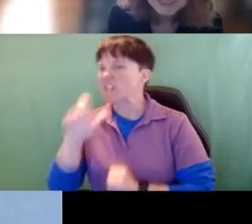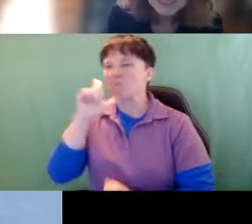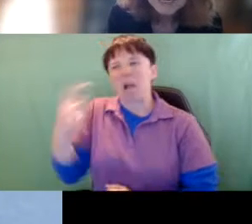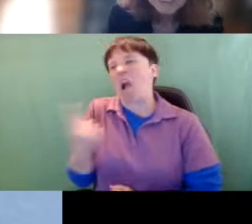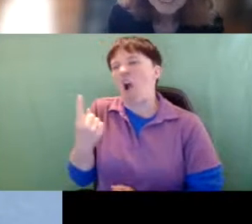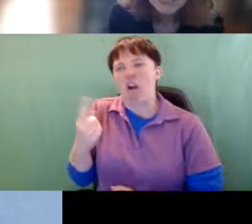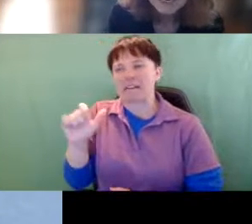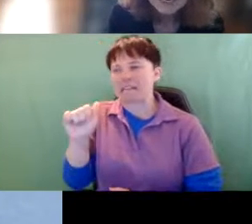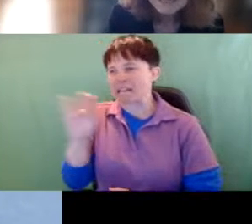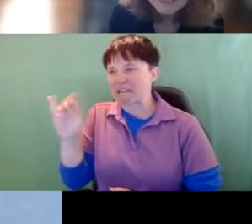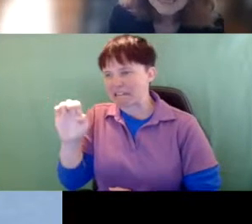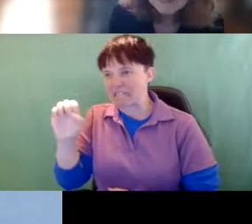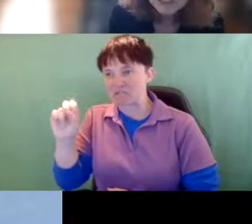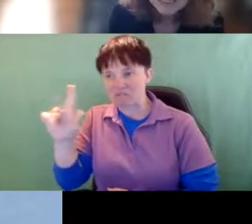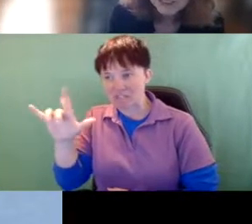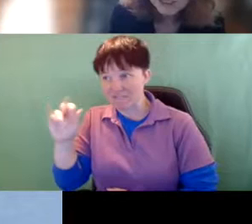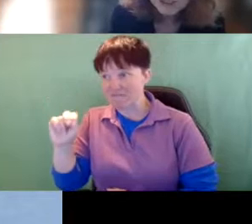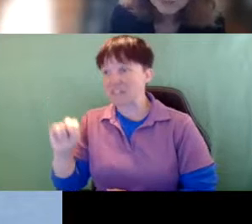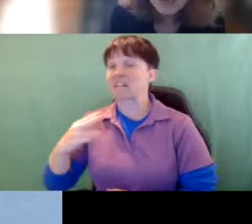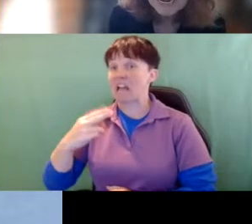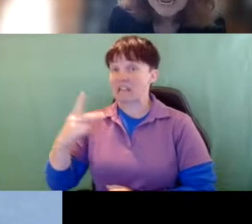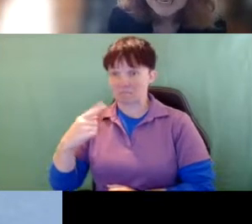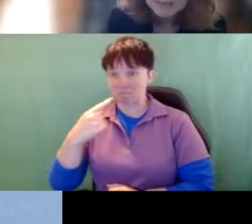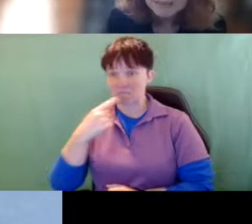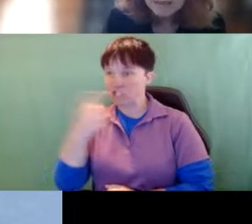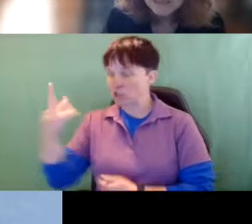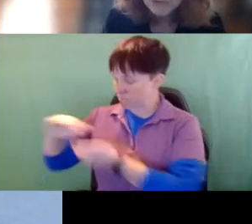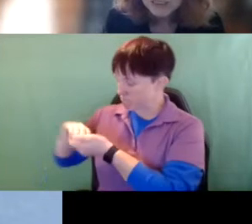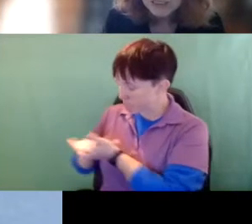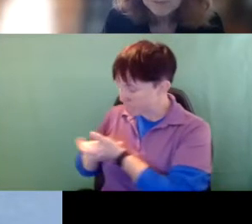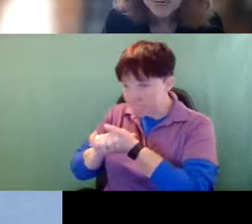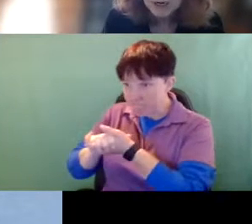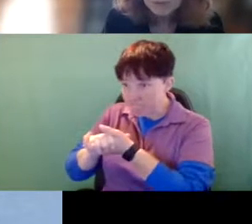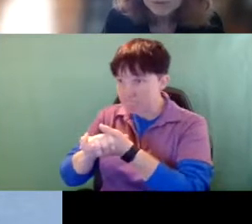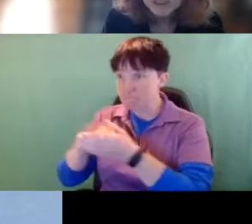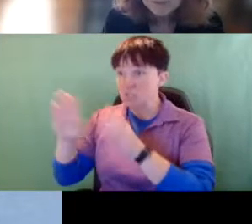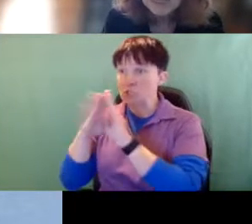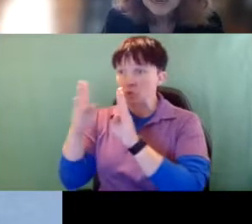But Helen said, "Ever since she took my hand on the doorstep of my home, she's been not